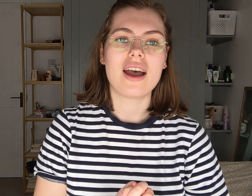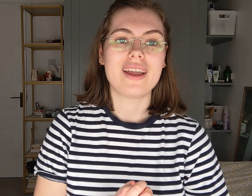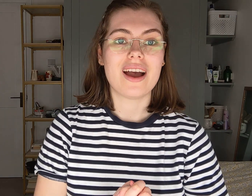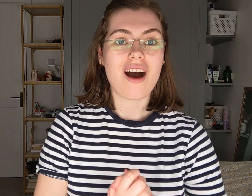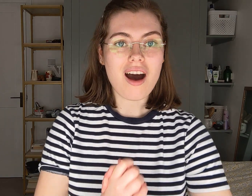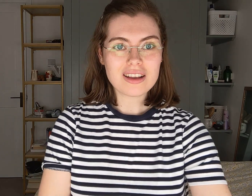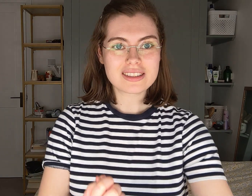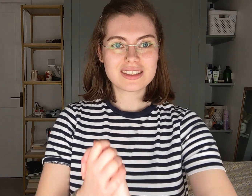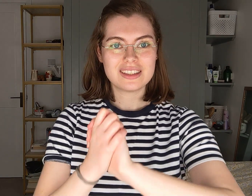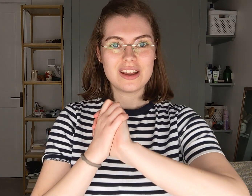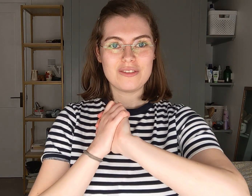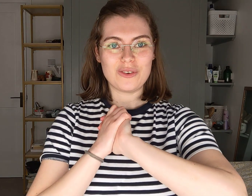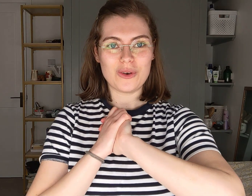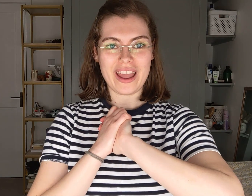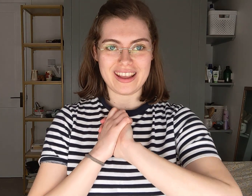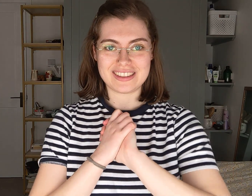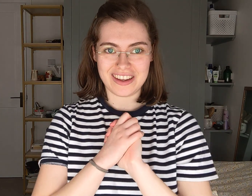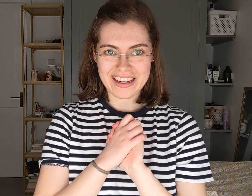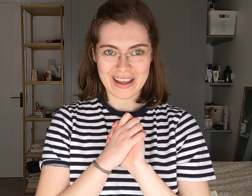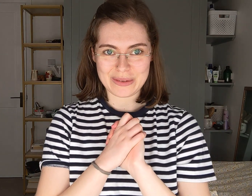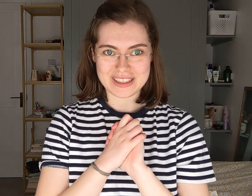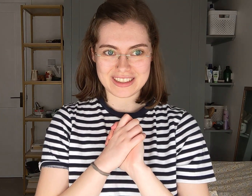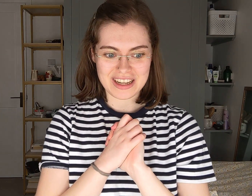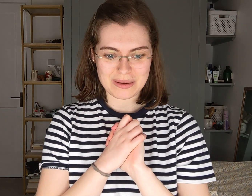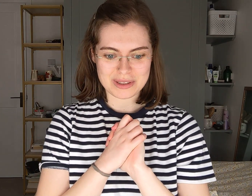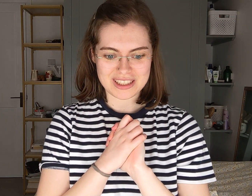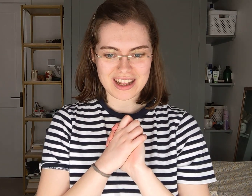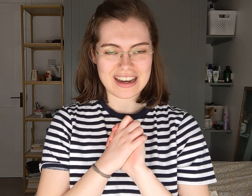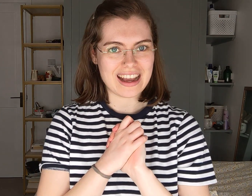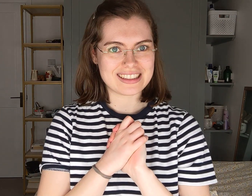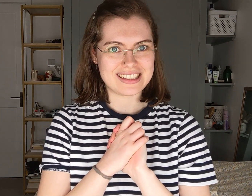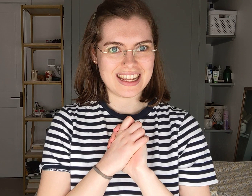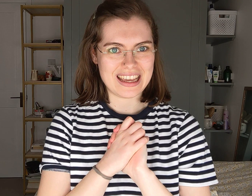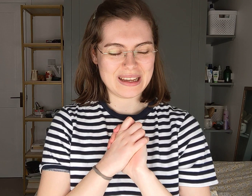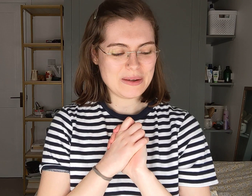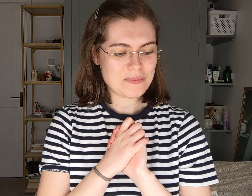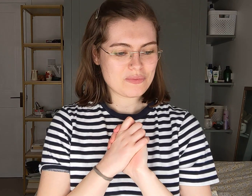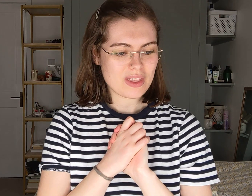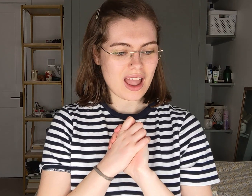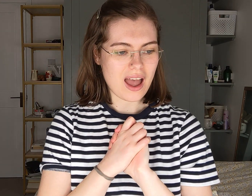I asked for a sign language interpreter next year. Um.